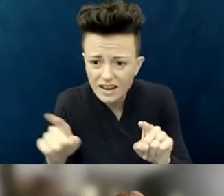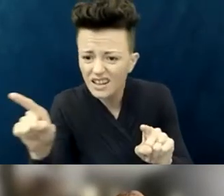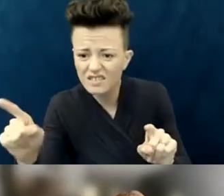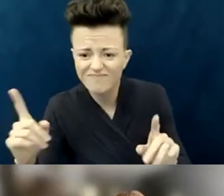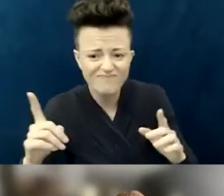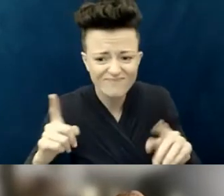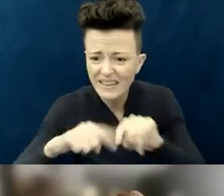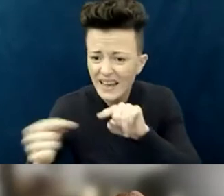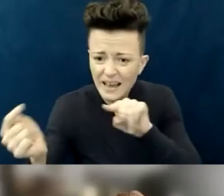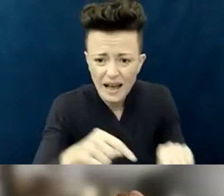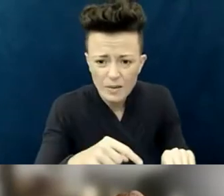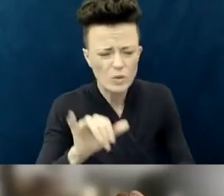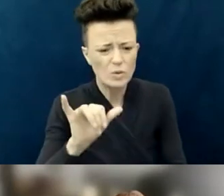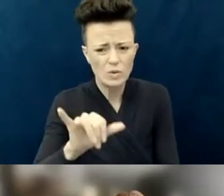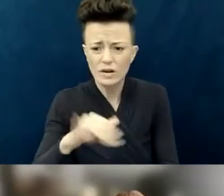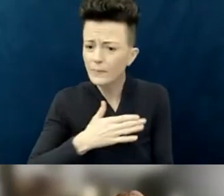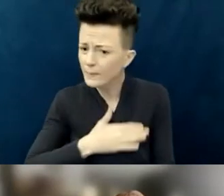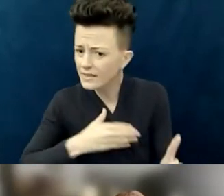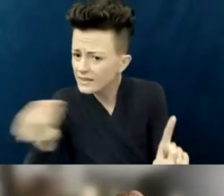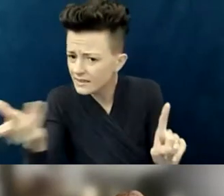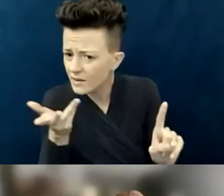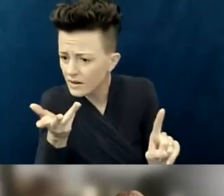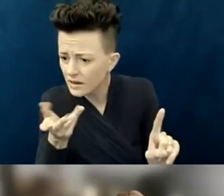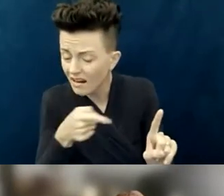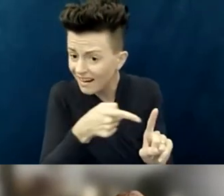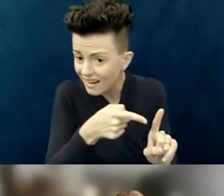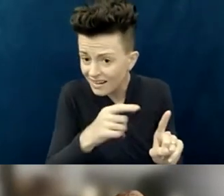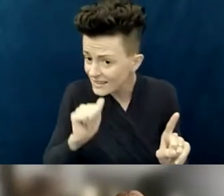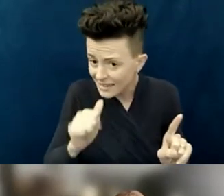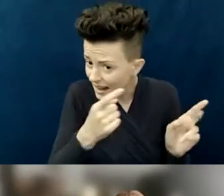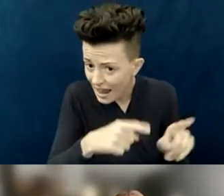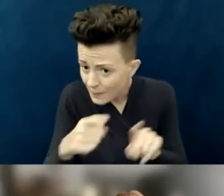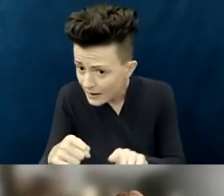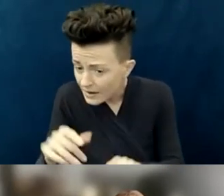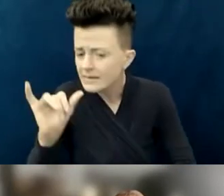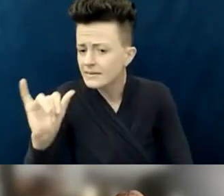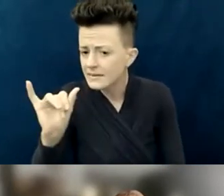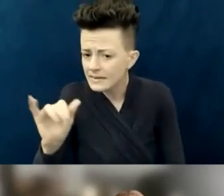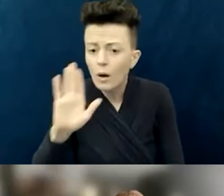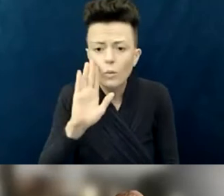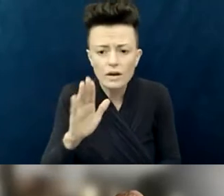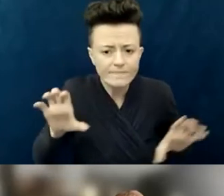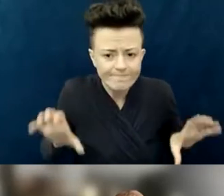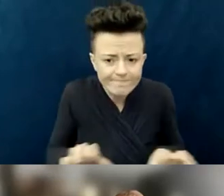or that day? Maybe, maybe not because it's also about what we can do